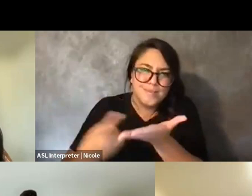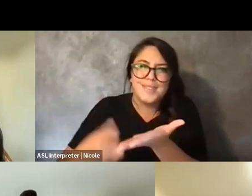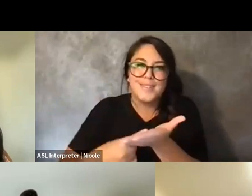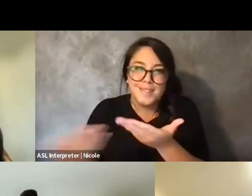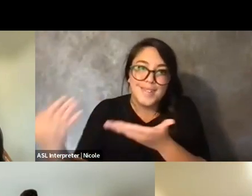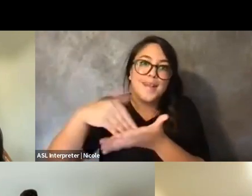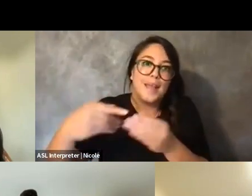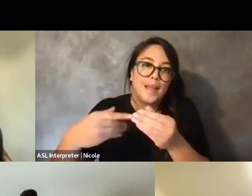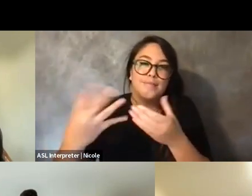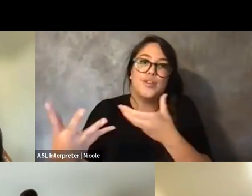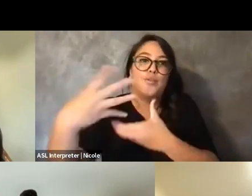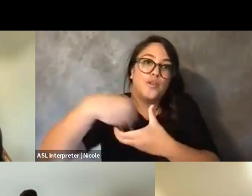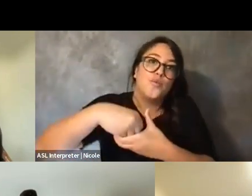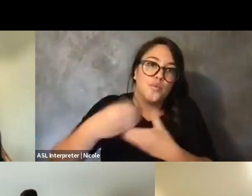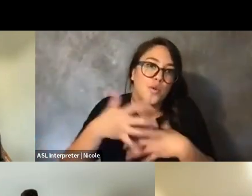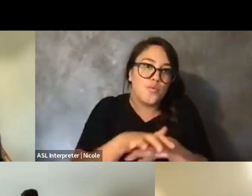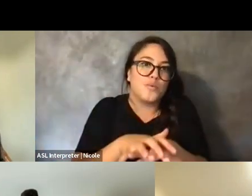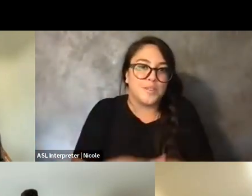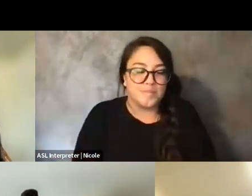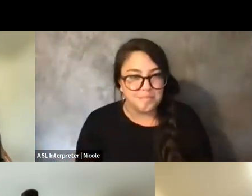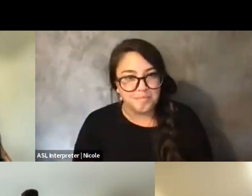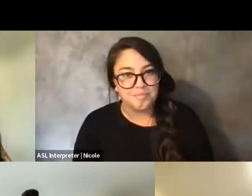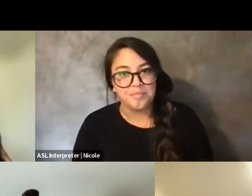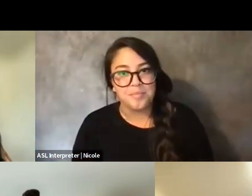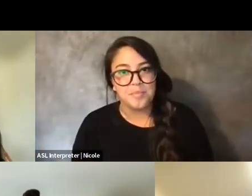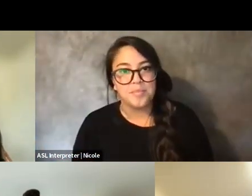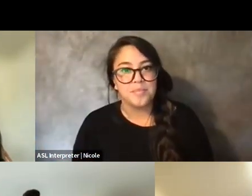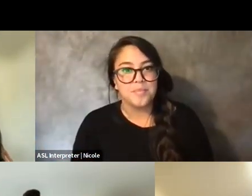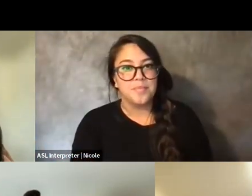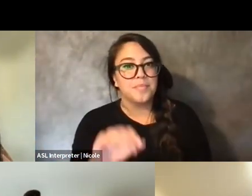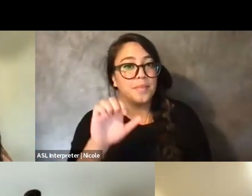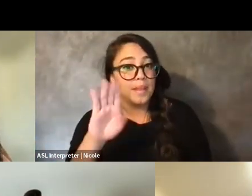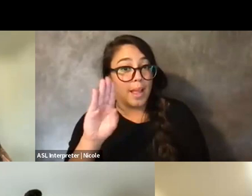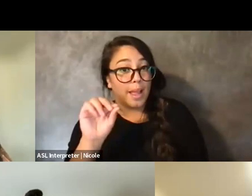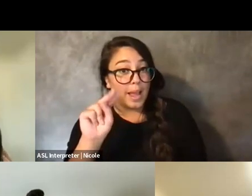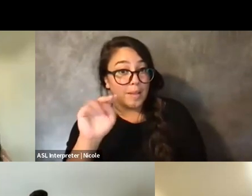Can I add one more thing? Of course.